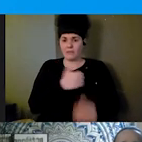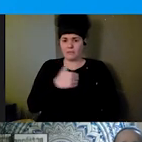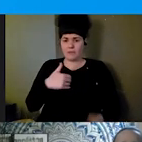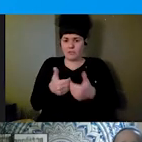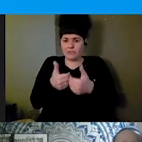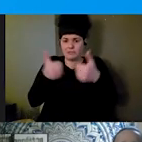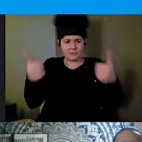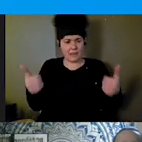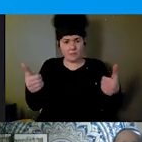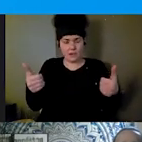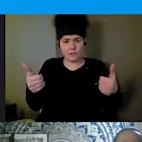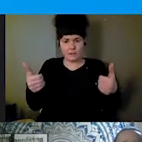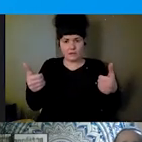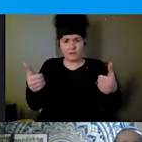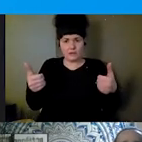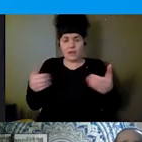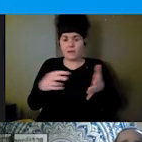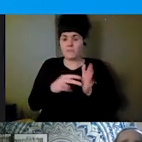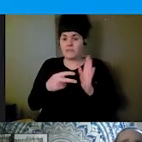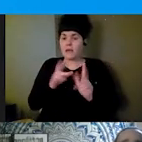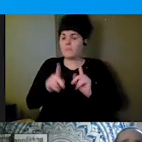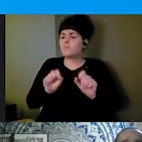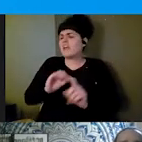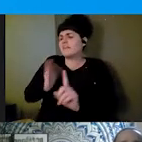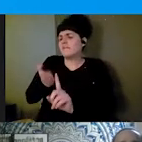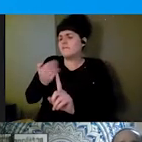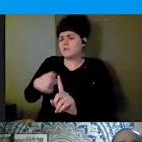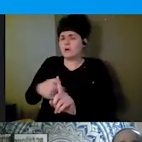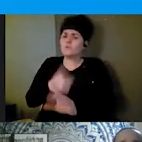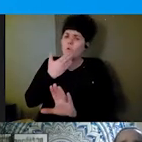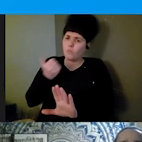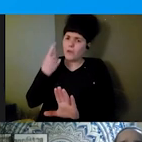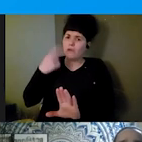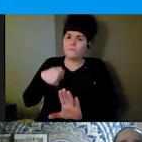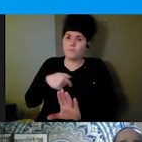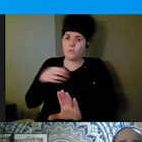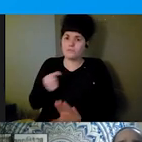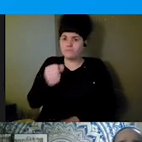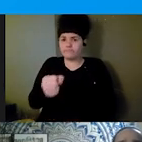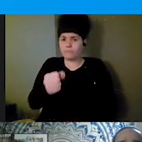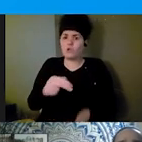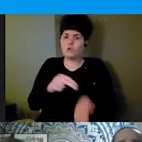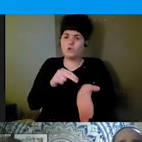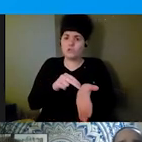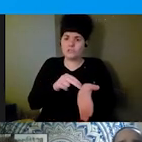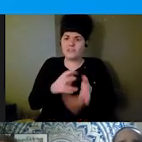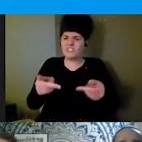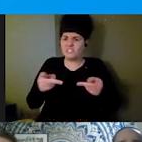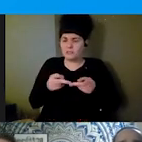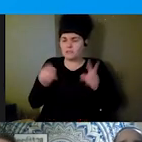that we are better off served in nursing facilities as our "special needs" are better met